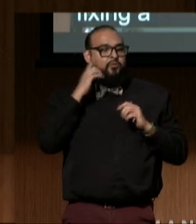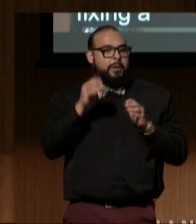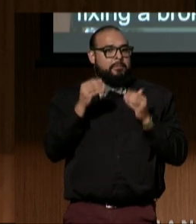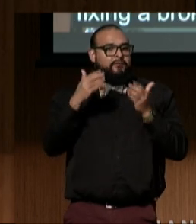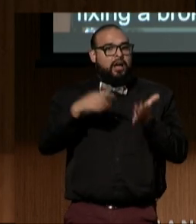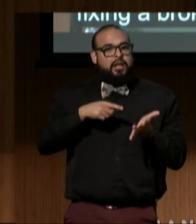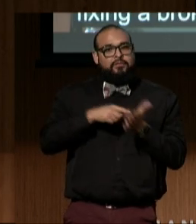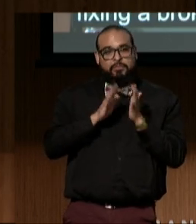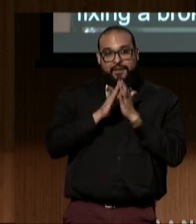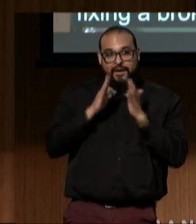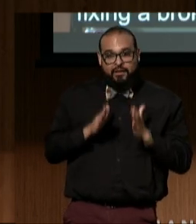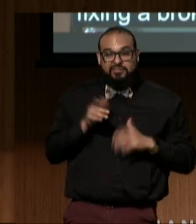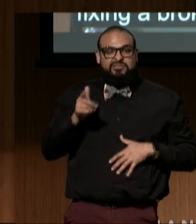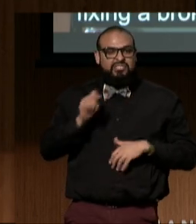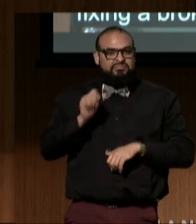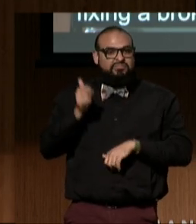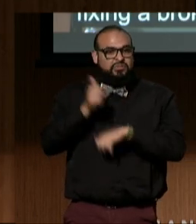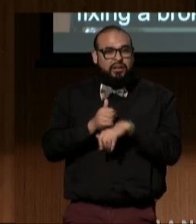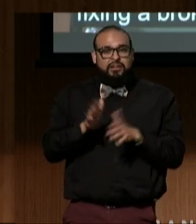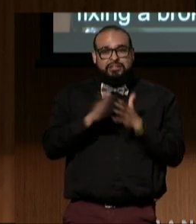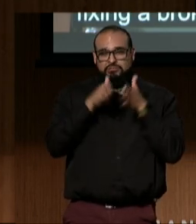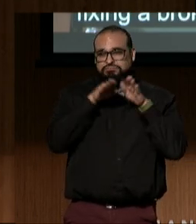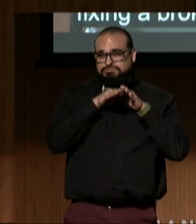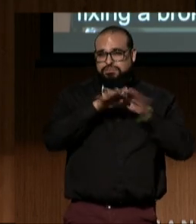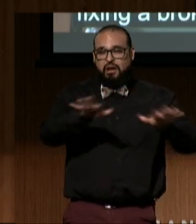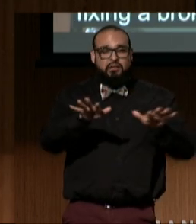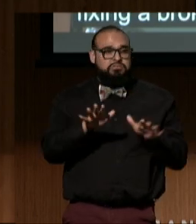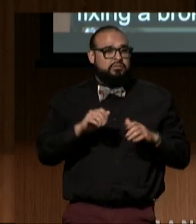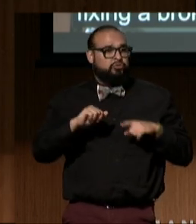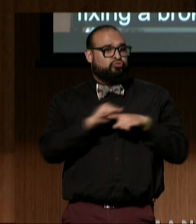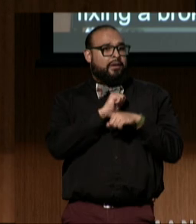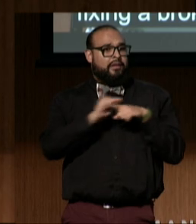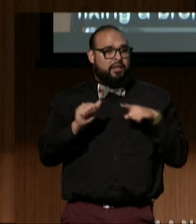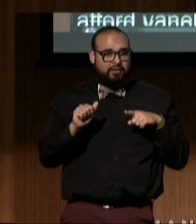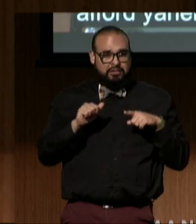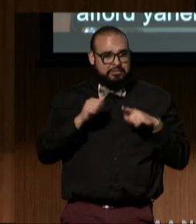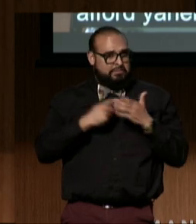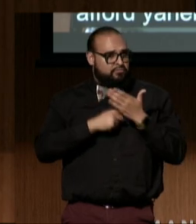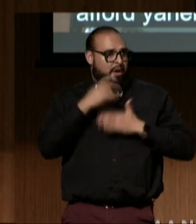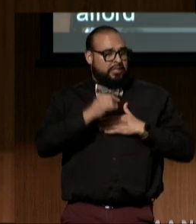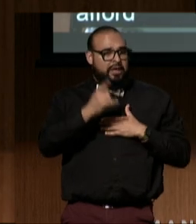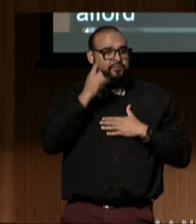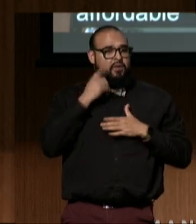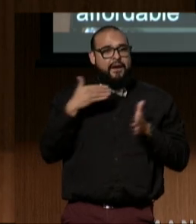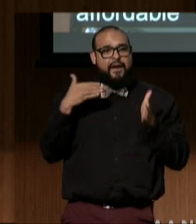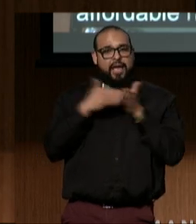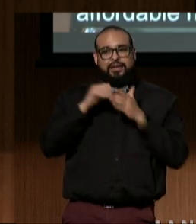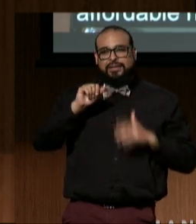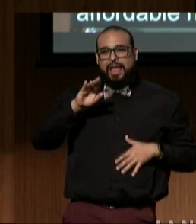and she created a citywide training initiative on anti-ableist strategies. Prior to that,